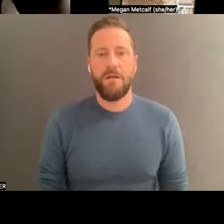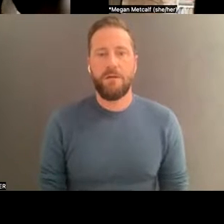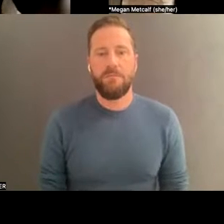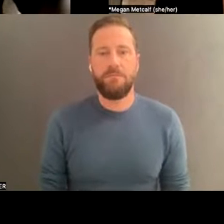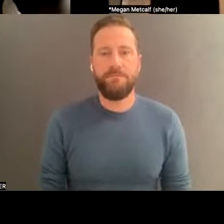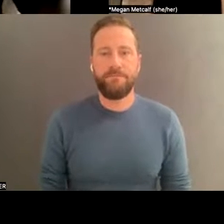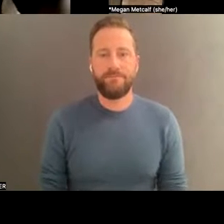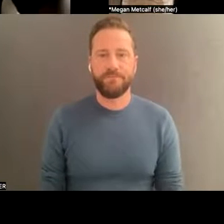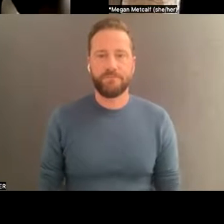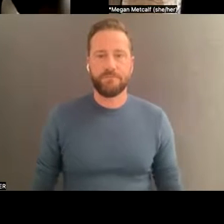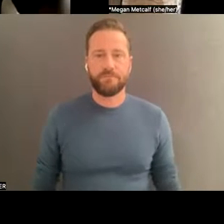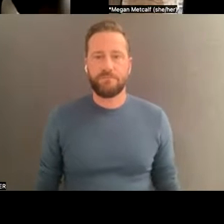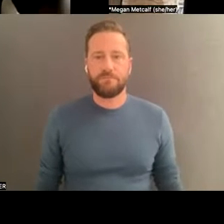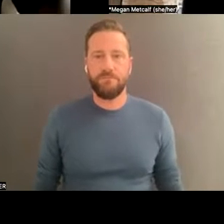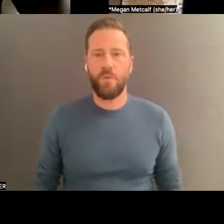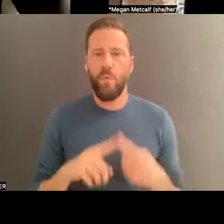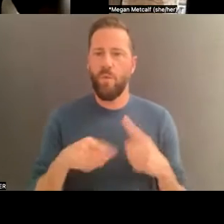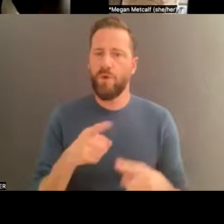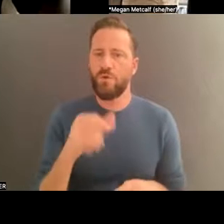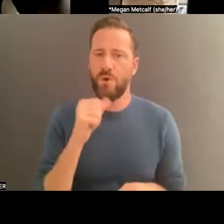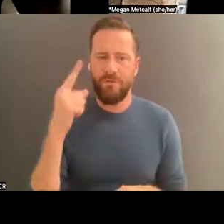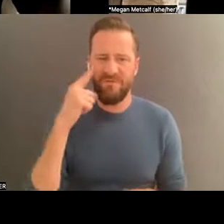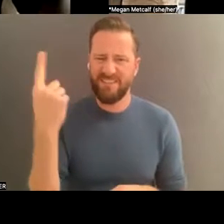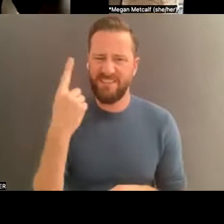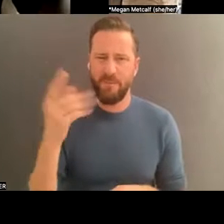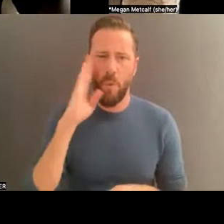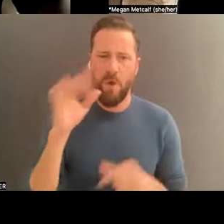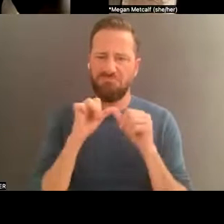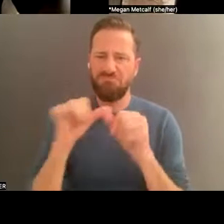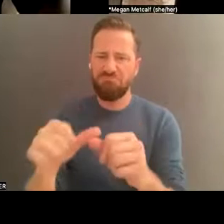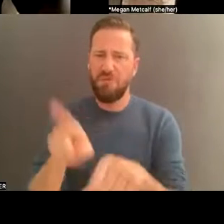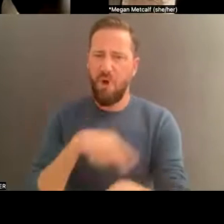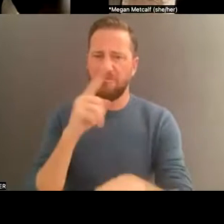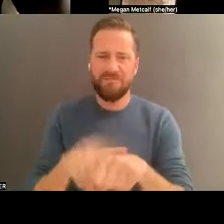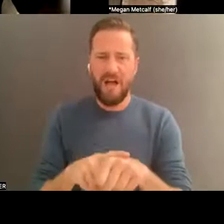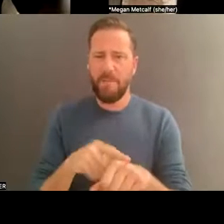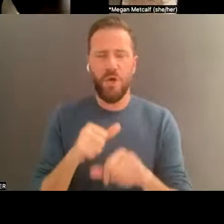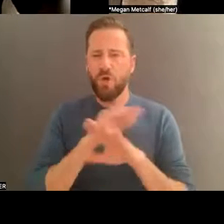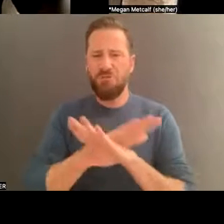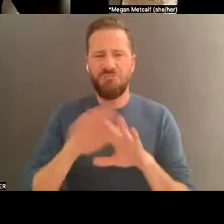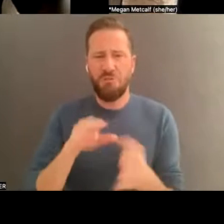? If we don't think something is going to be around, you don't document it, we think it's just